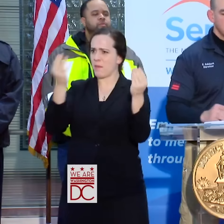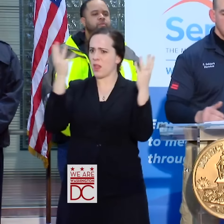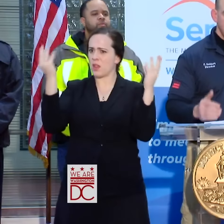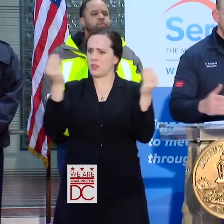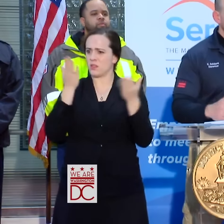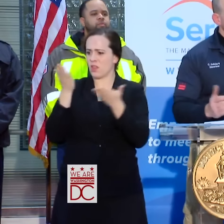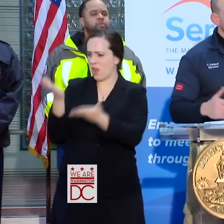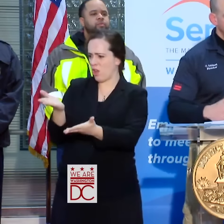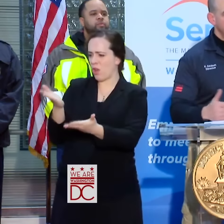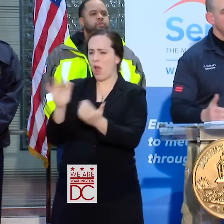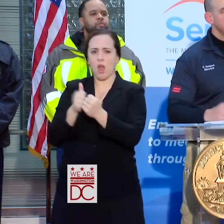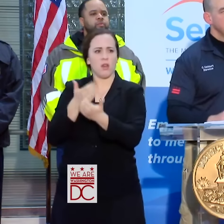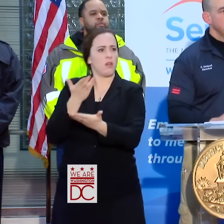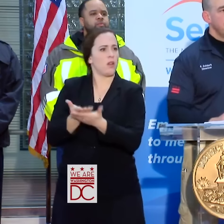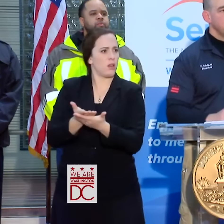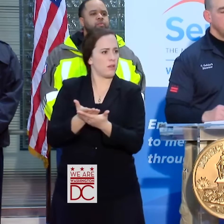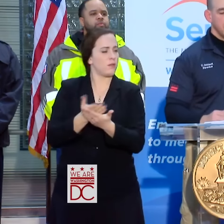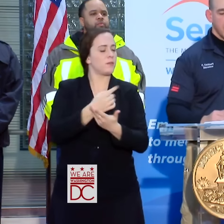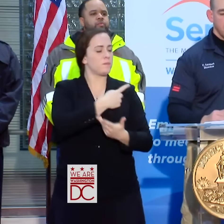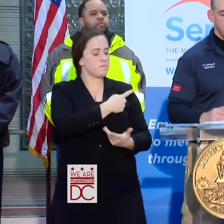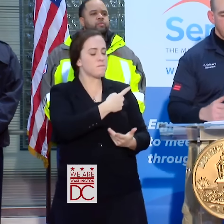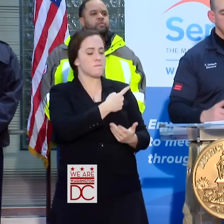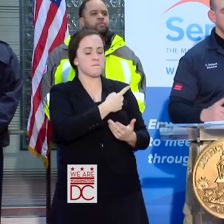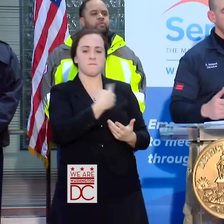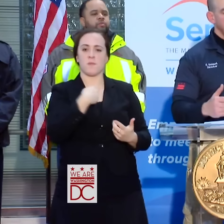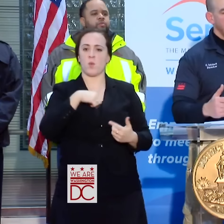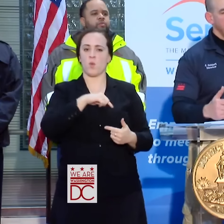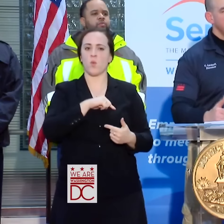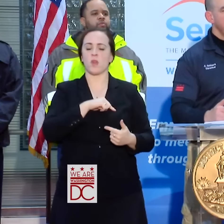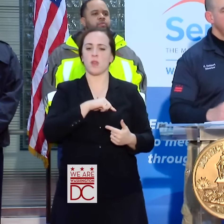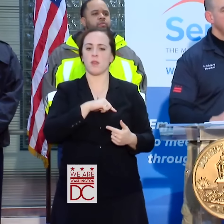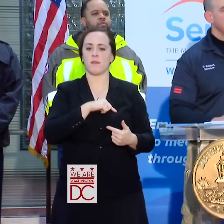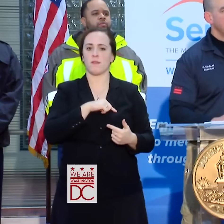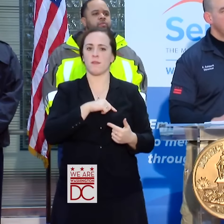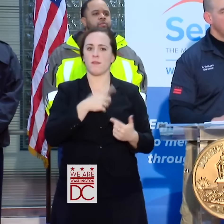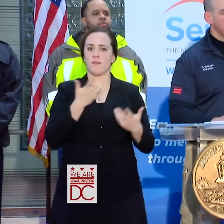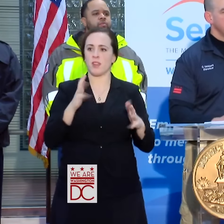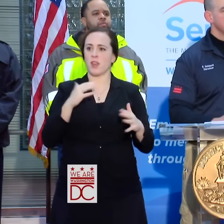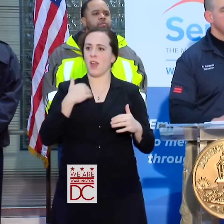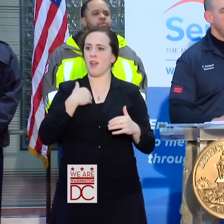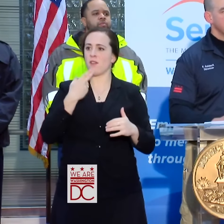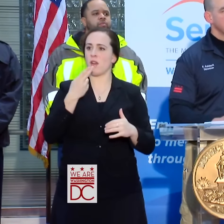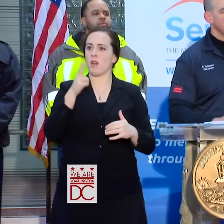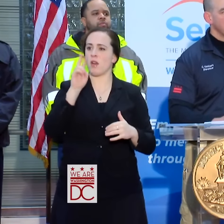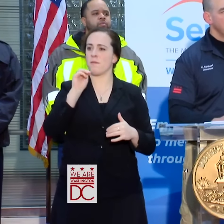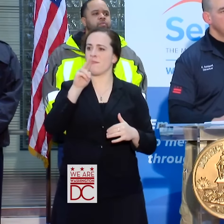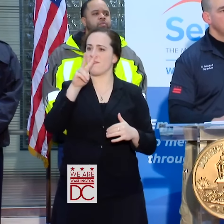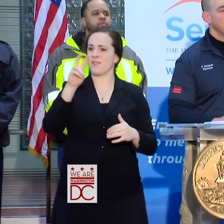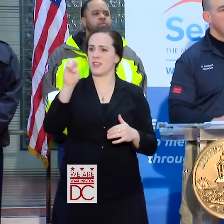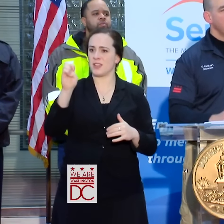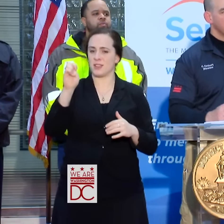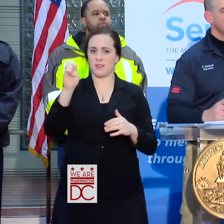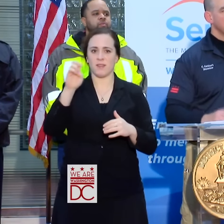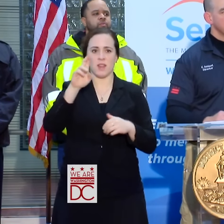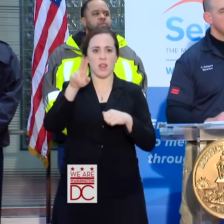SO THE MANNER IN WHICH WE DO THAT, WE HAVE ACTUALLY EMBEDDED OUR HUMVEES FROM THE NATIONAL GUARD WITH OUR EMERGENCY